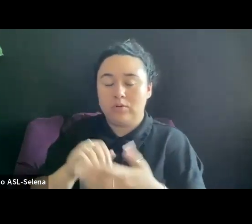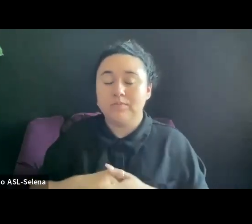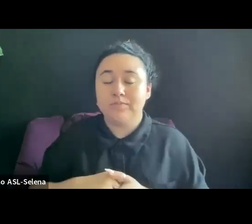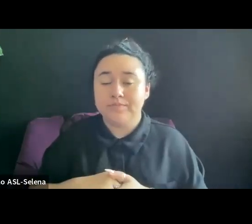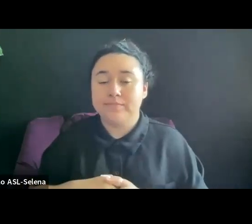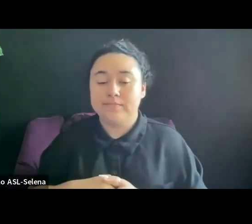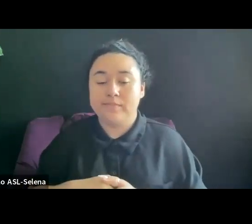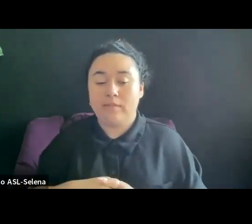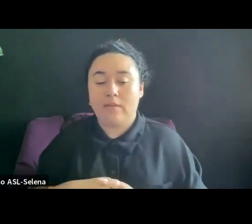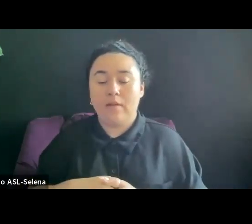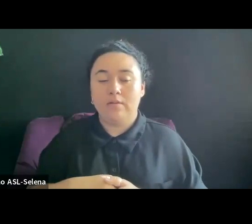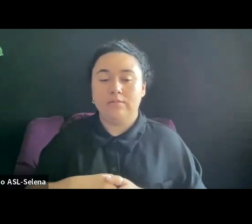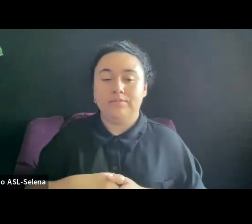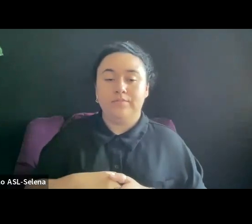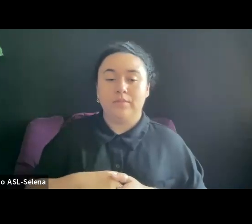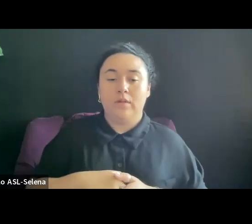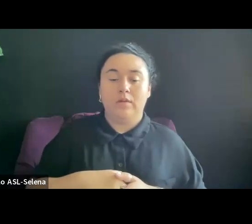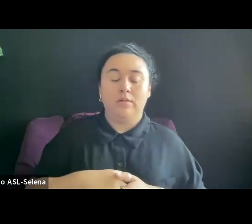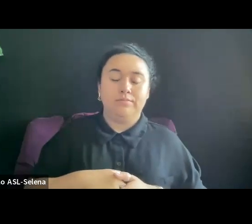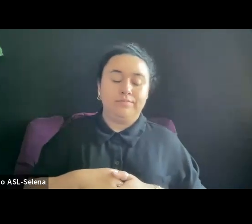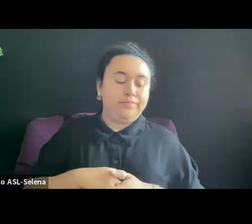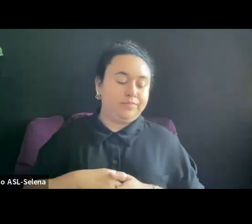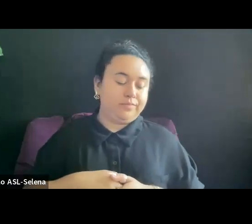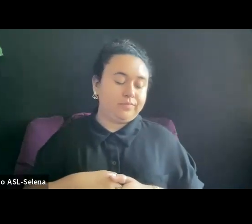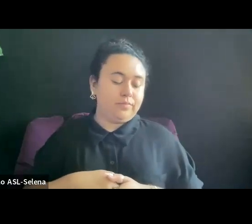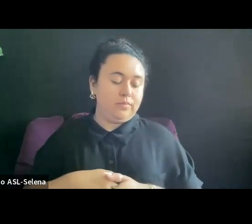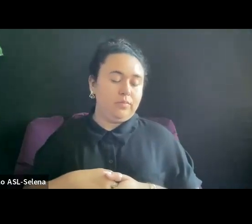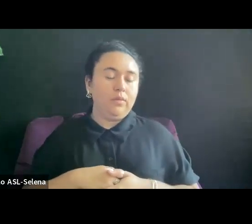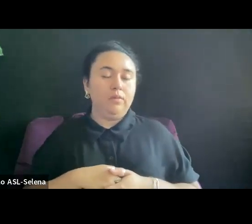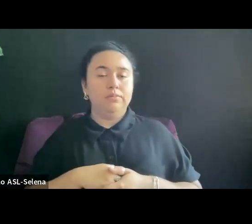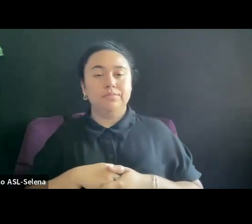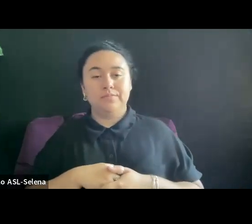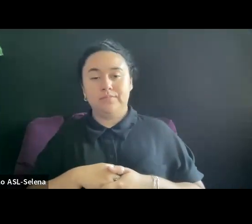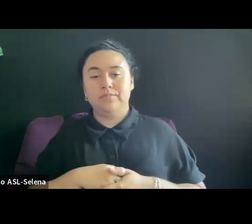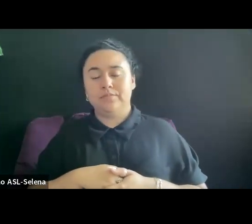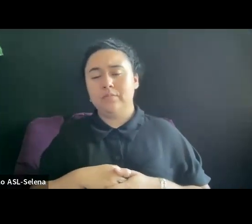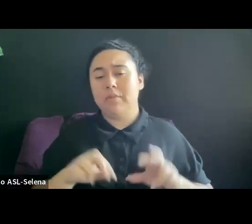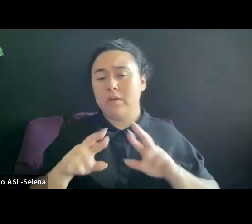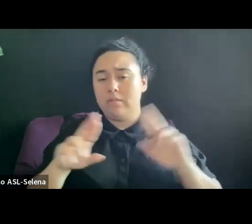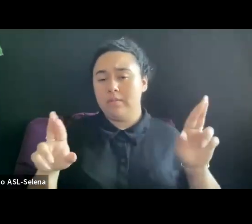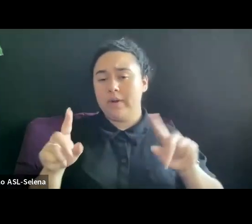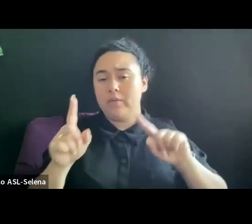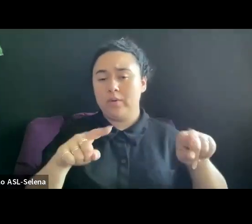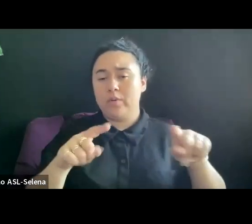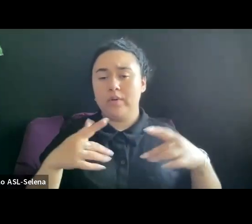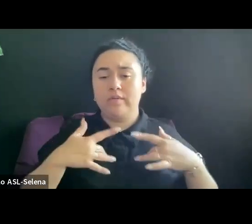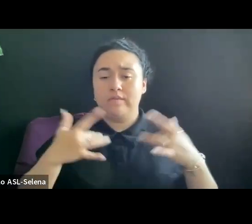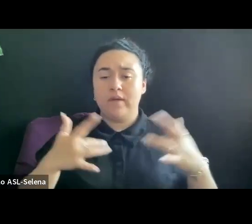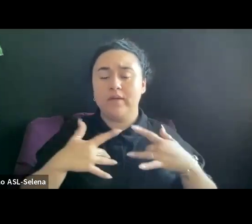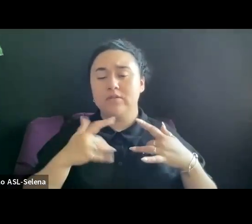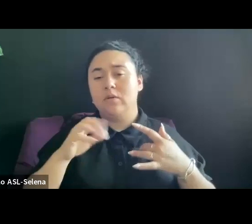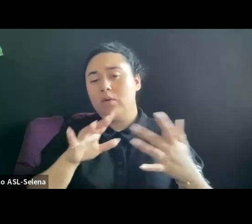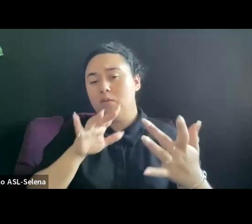BE PREPARED WHEN YOU ARE GOING TO EVENTS OR REACHING OUT THE PEOPLE FOR EVENTS TO HAVE A FEW MUST